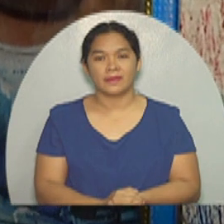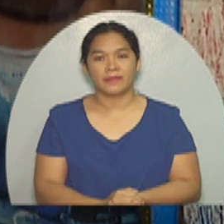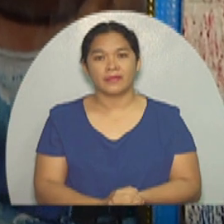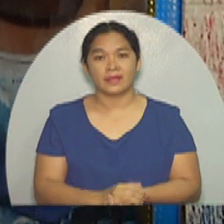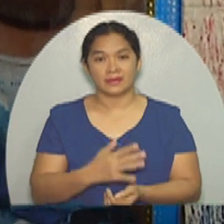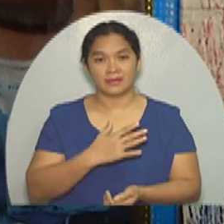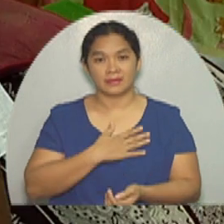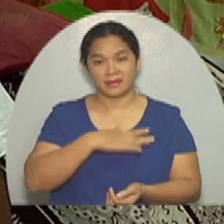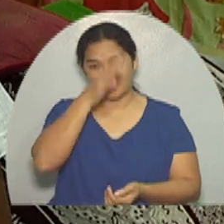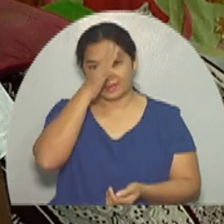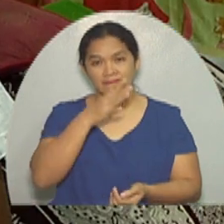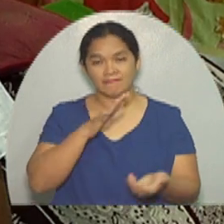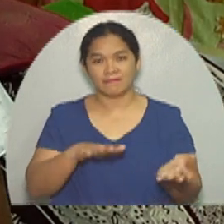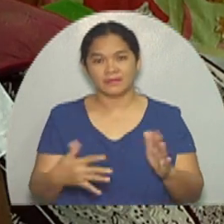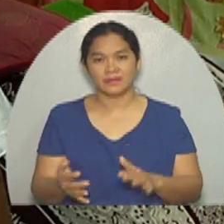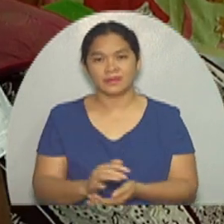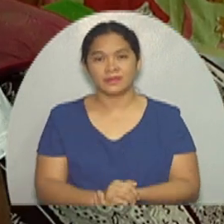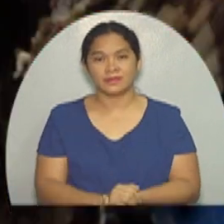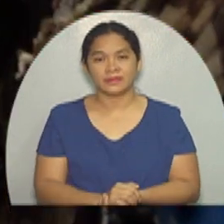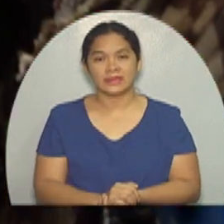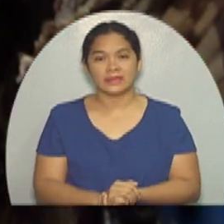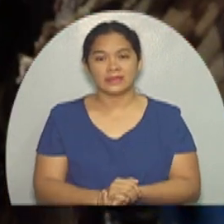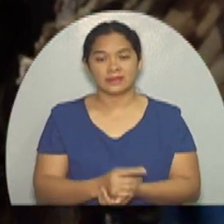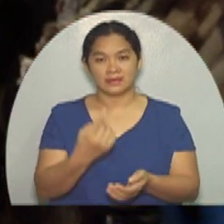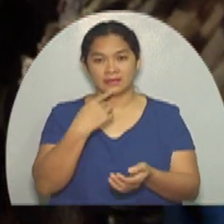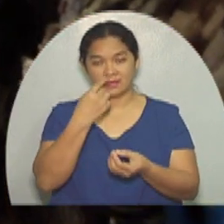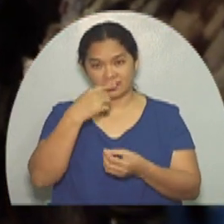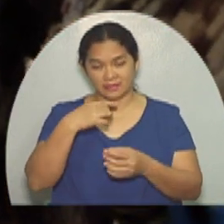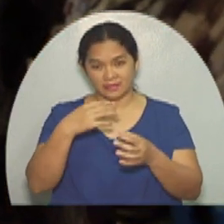as our parents are already dead. According to the doctors,